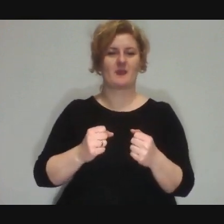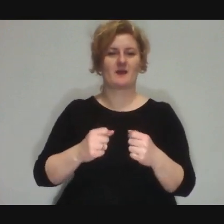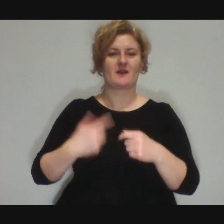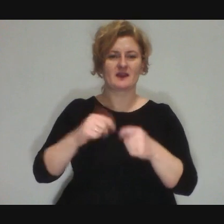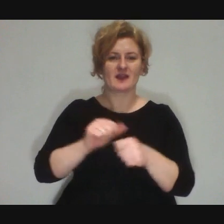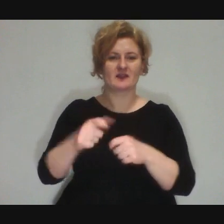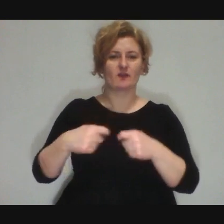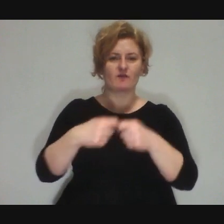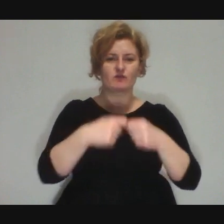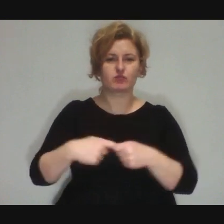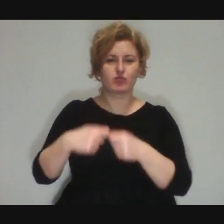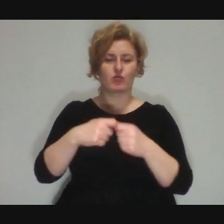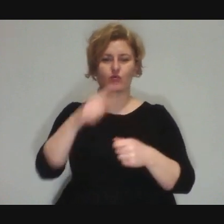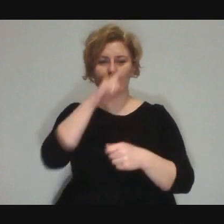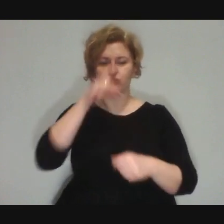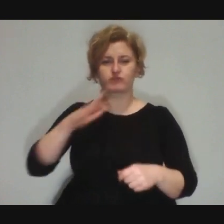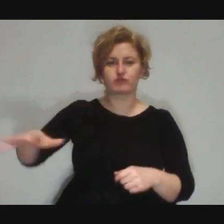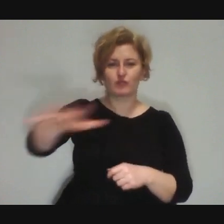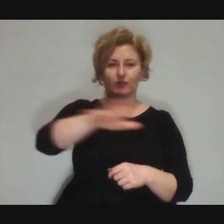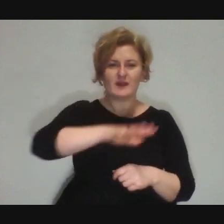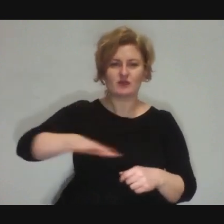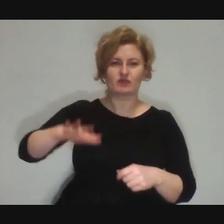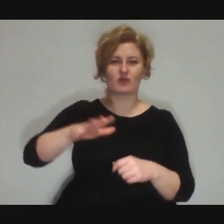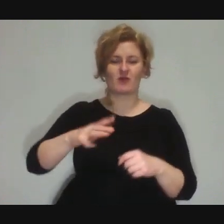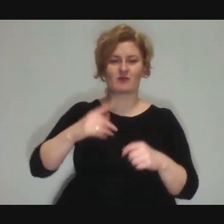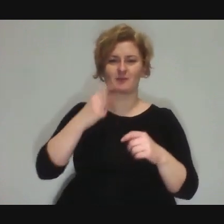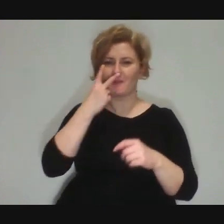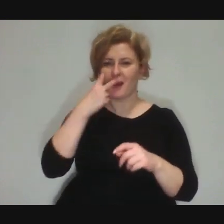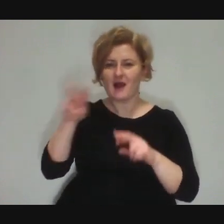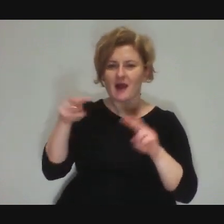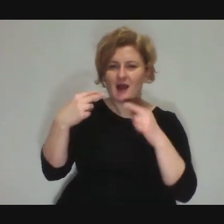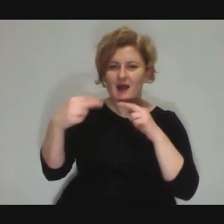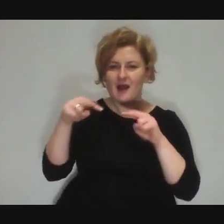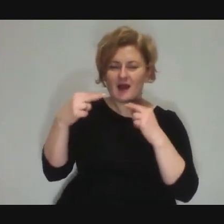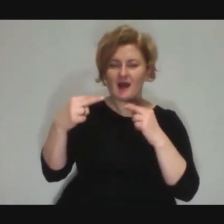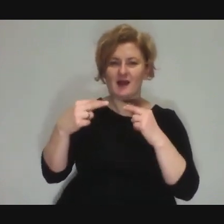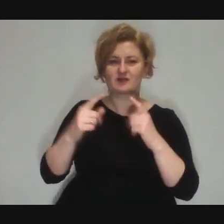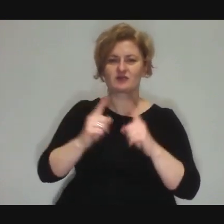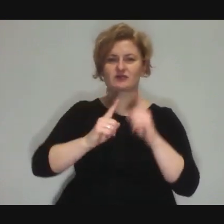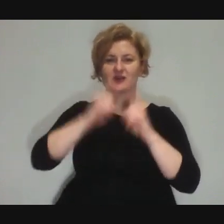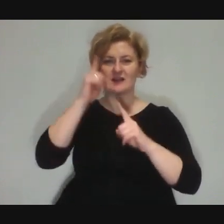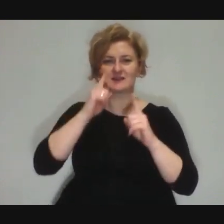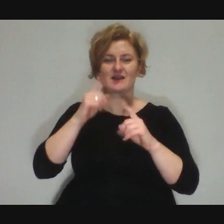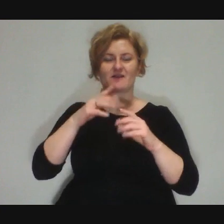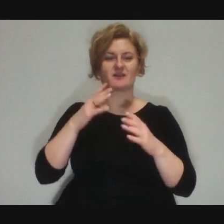there is also a lot of fun, sometimes the audience is a very important element of the show.